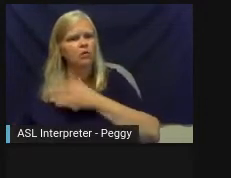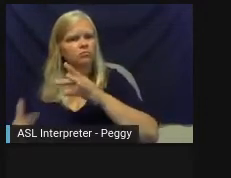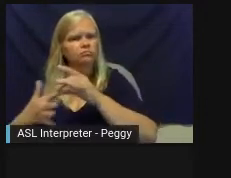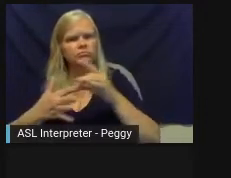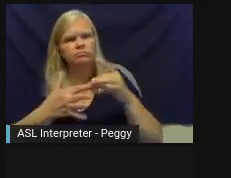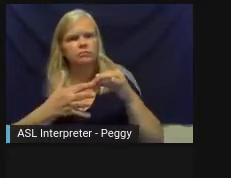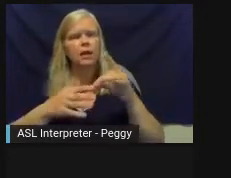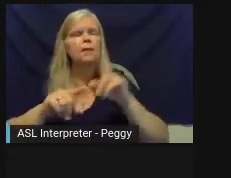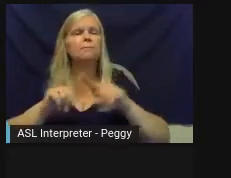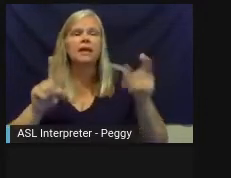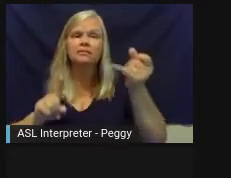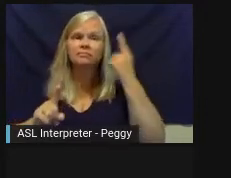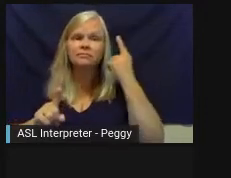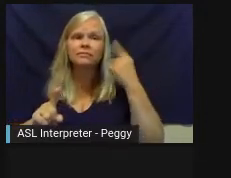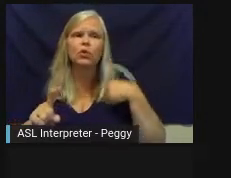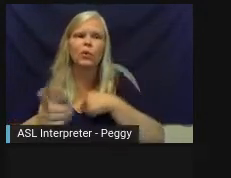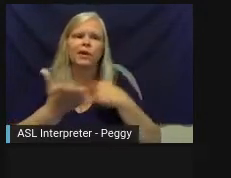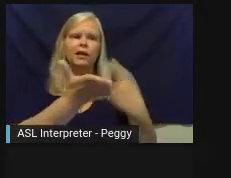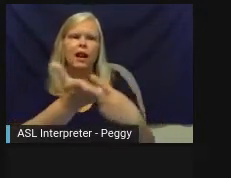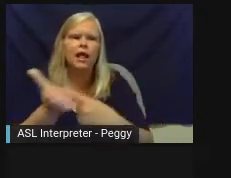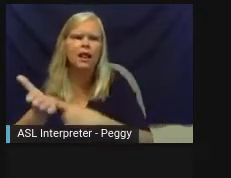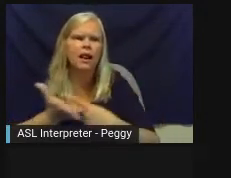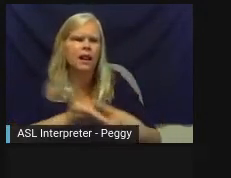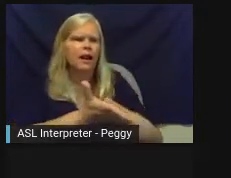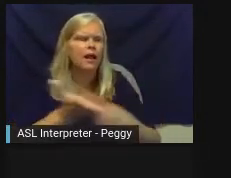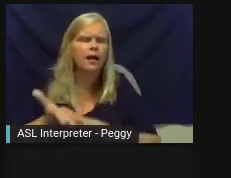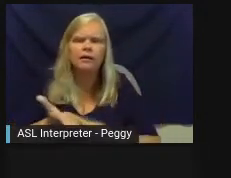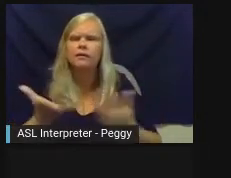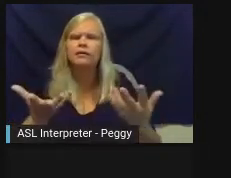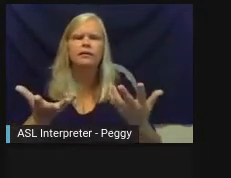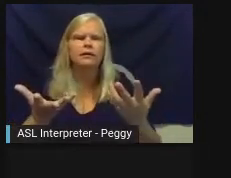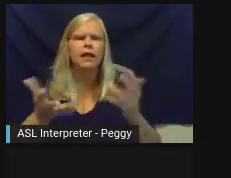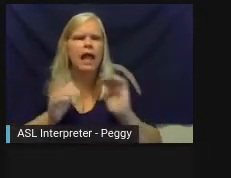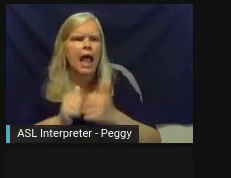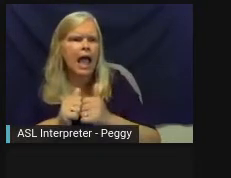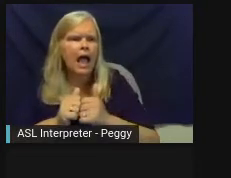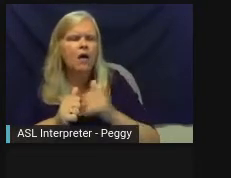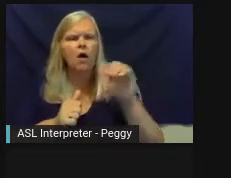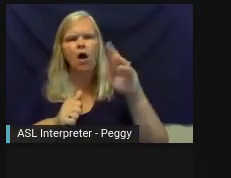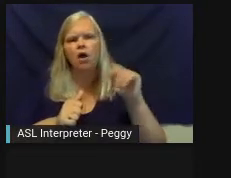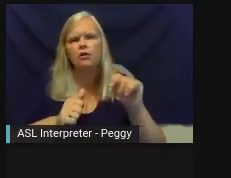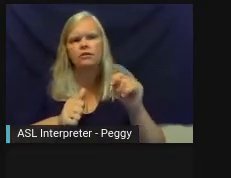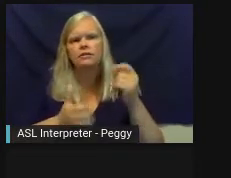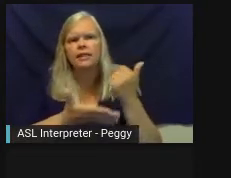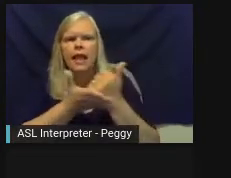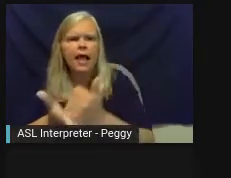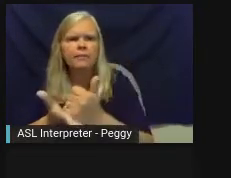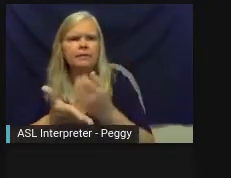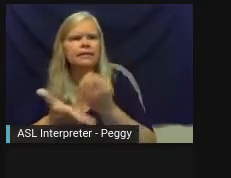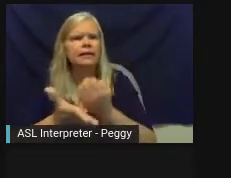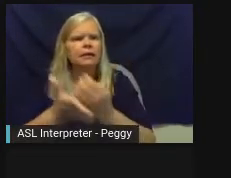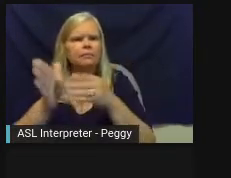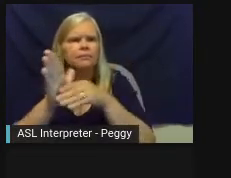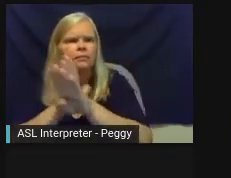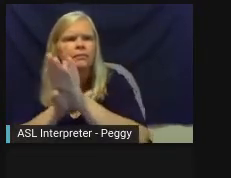more time talking about how the art is moving economic development, how the art is contributing to diversity,